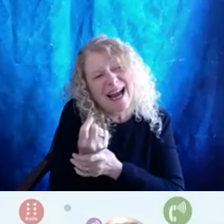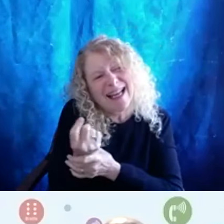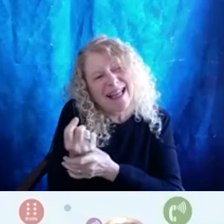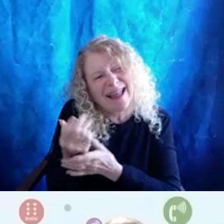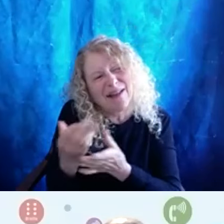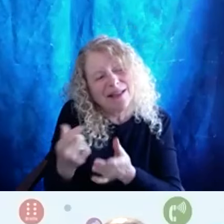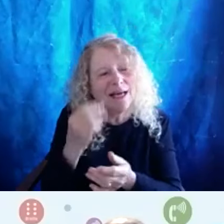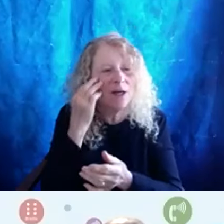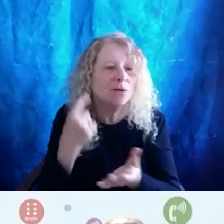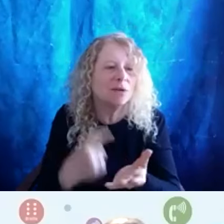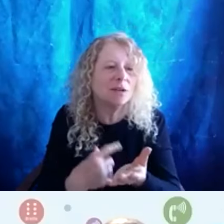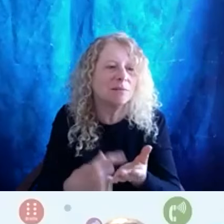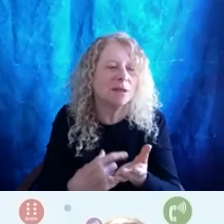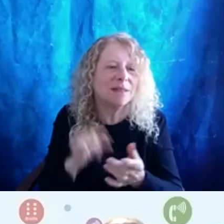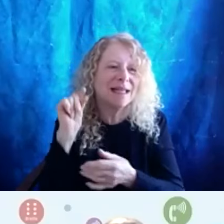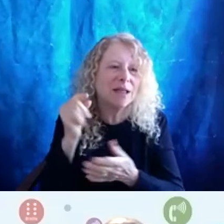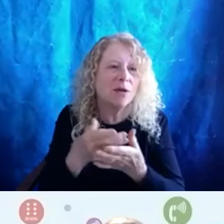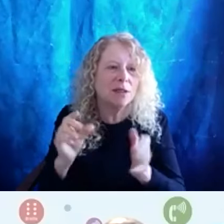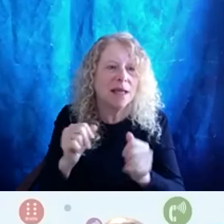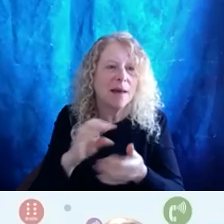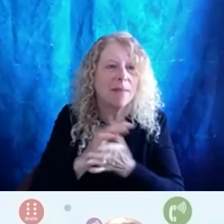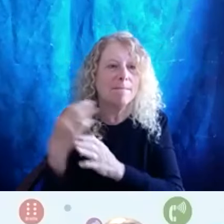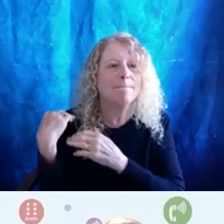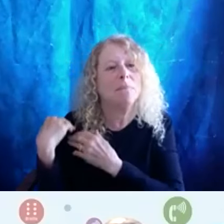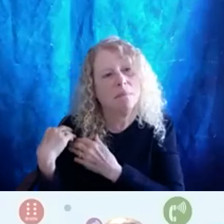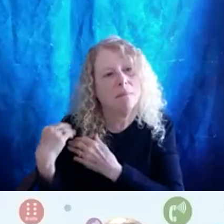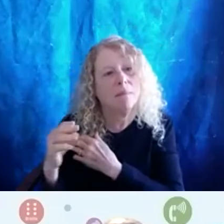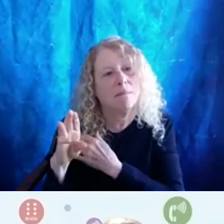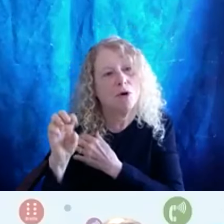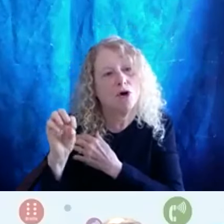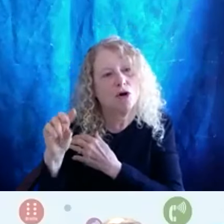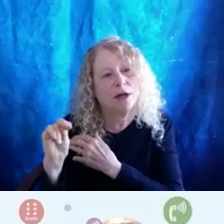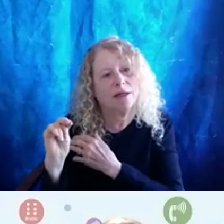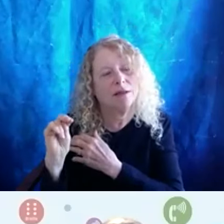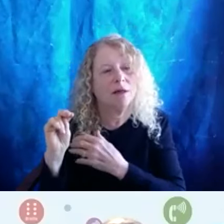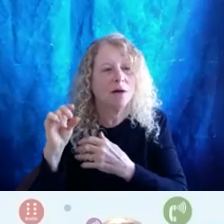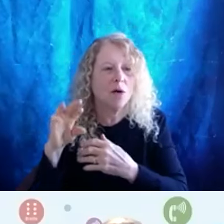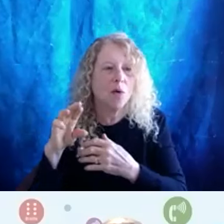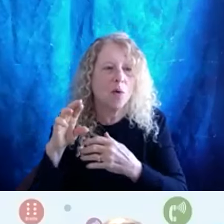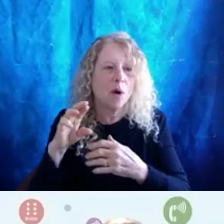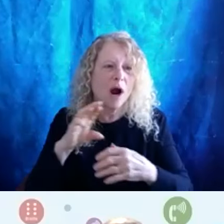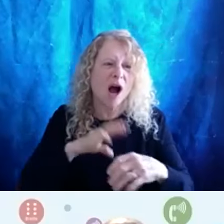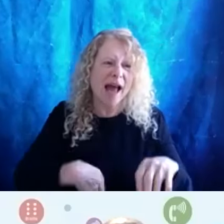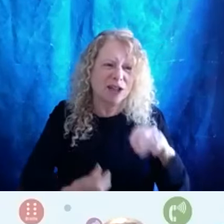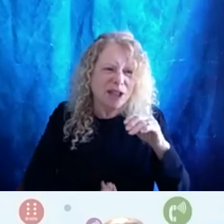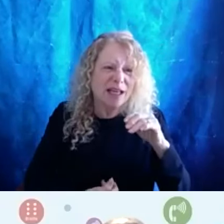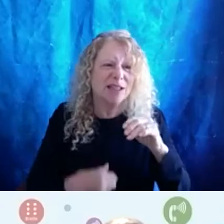like sometimes tiny little things could be a burdensome or could be agitation or irritations to some people,